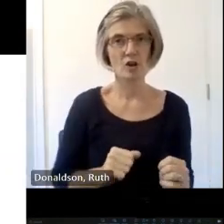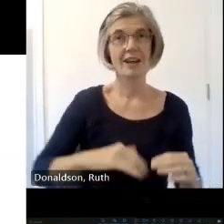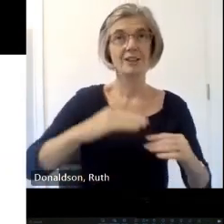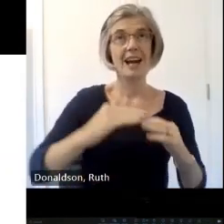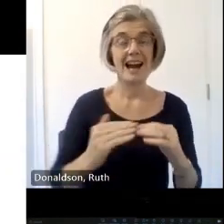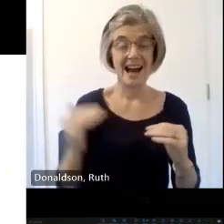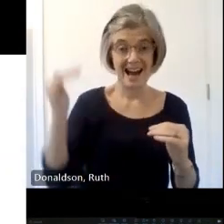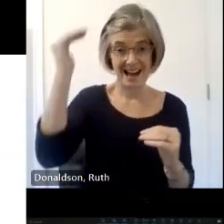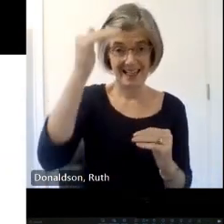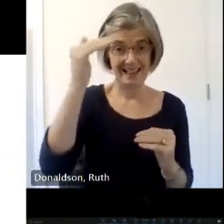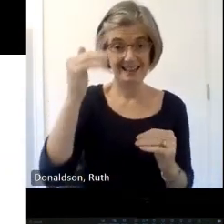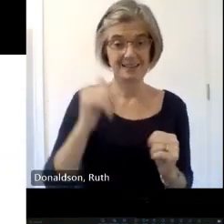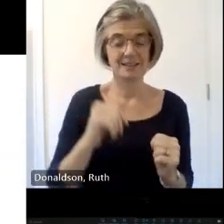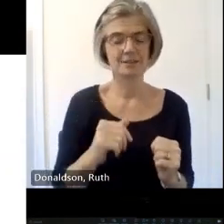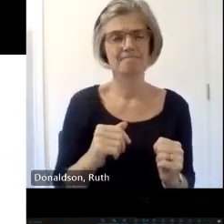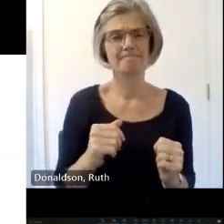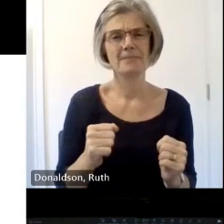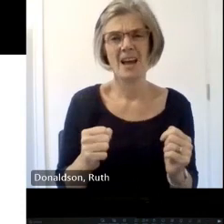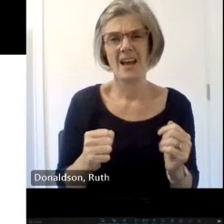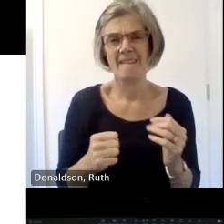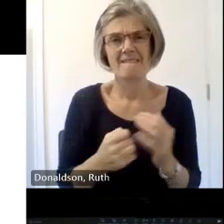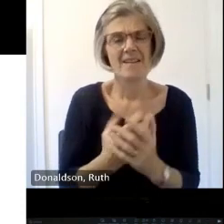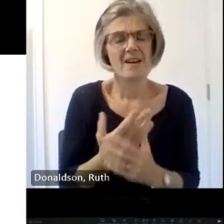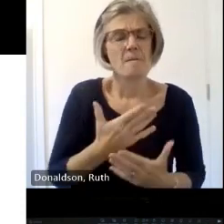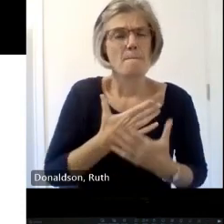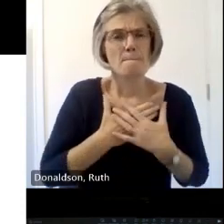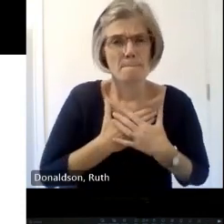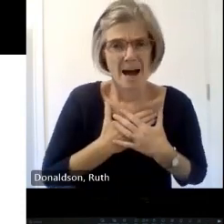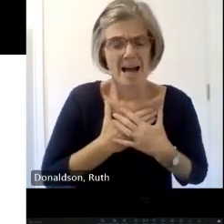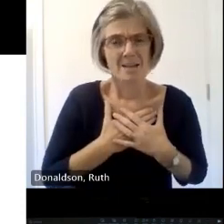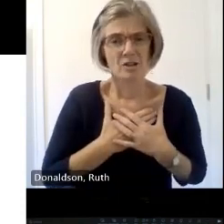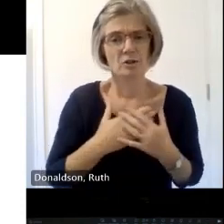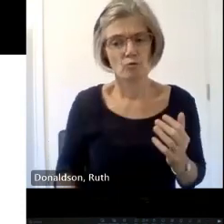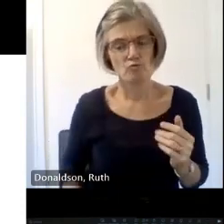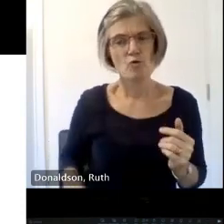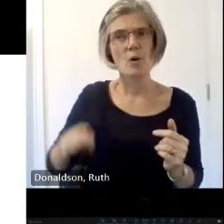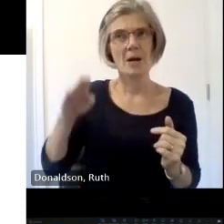his early years growing up in the Scottish Highlands and on the island of Iowa and was